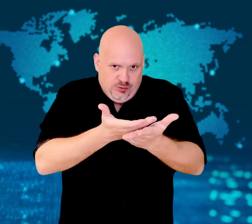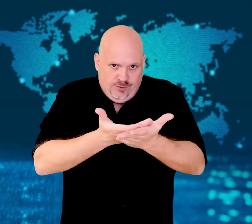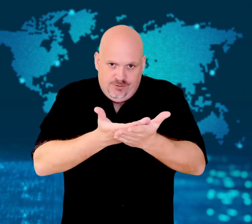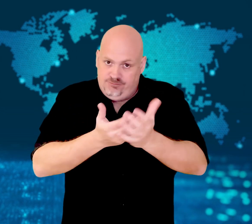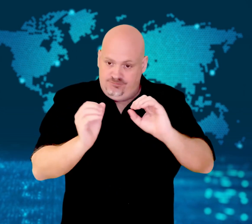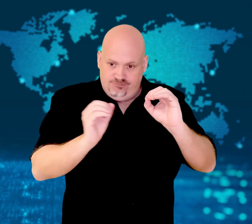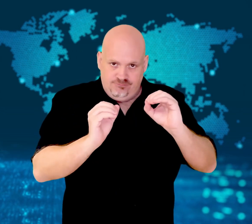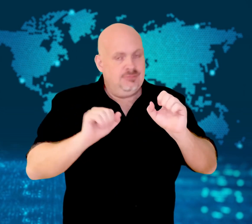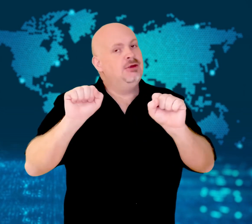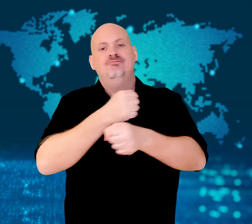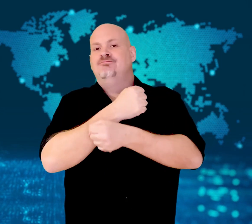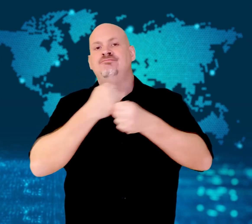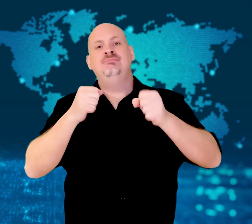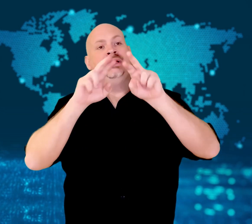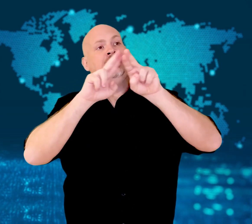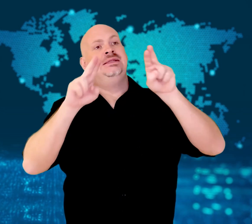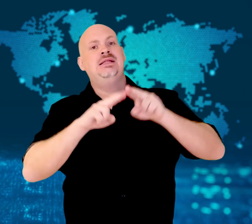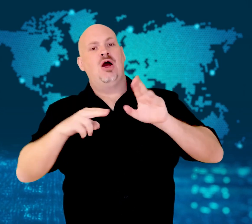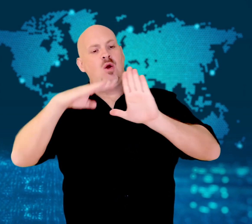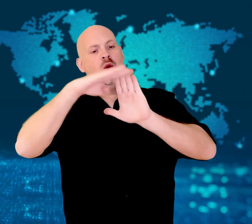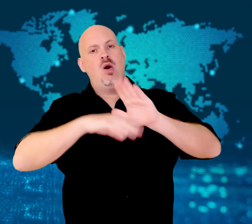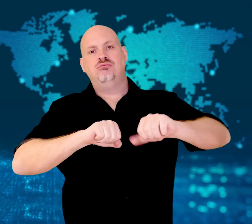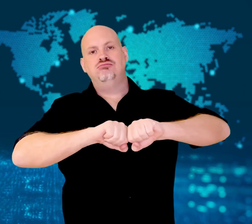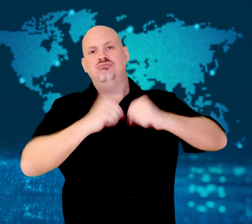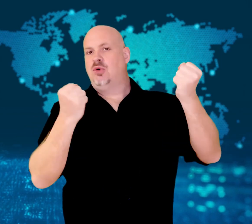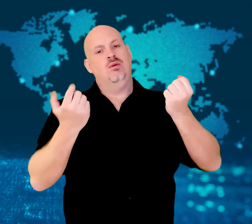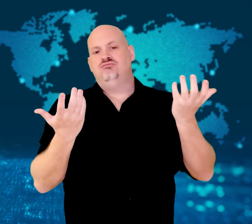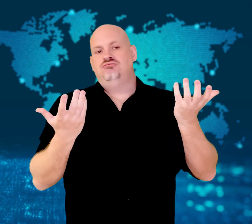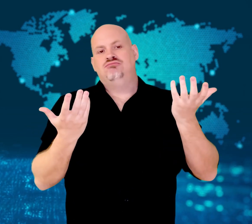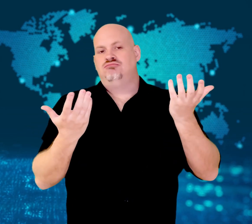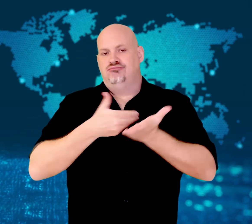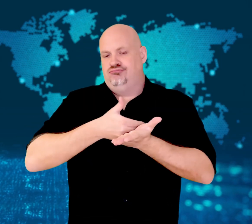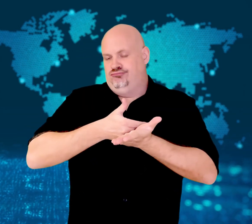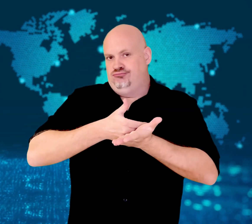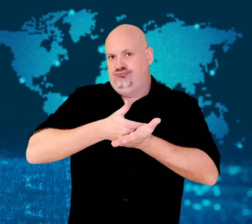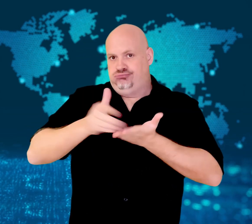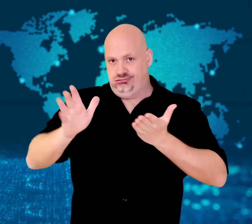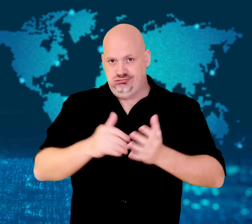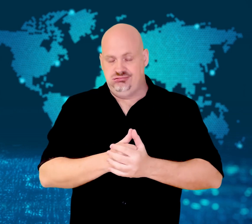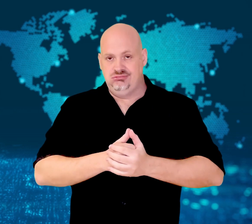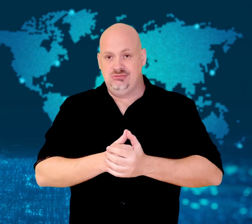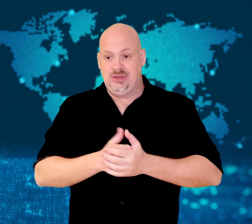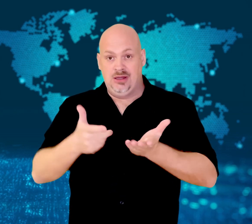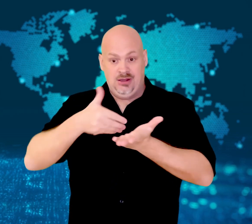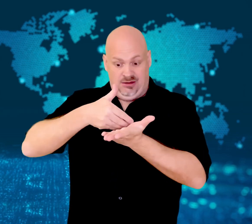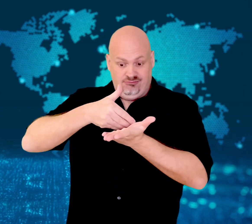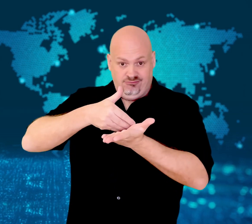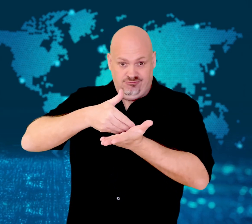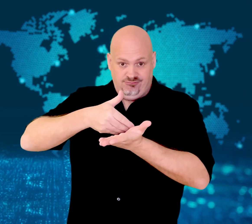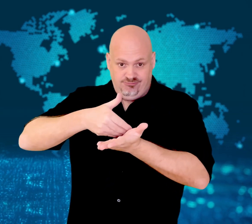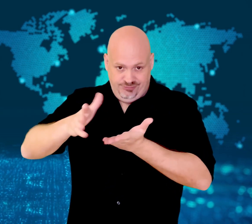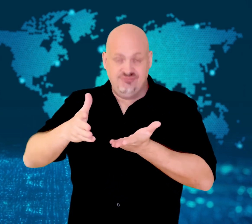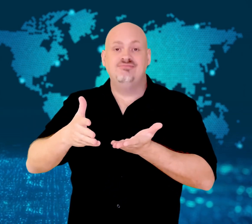He will be hanged in a few days.